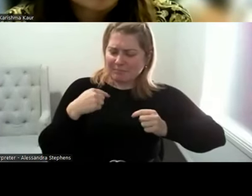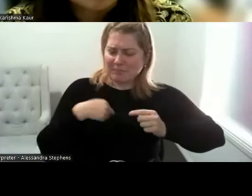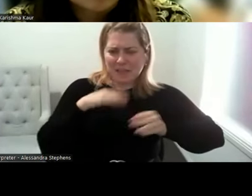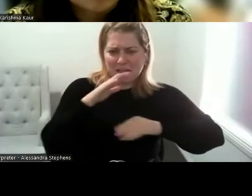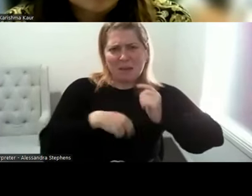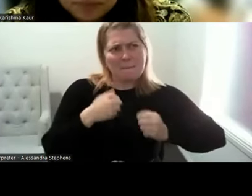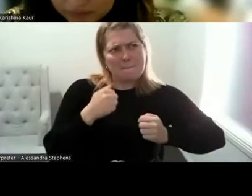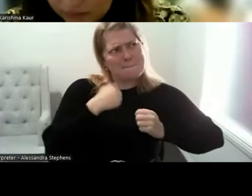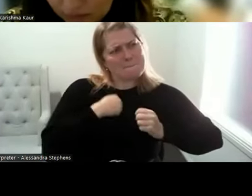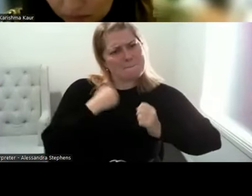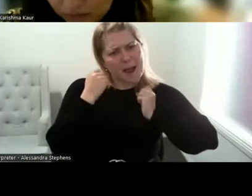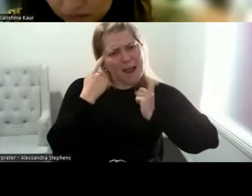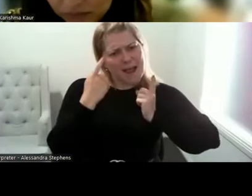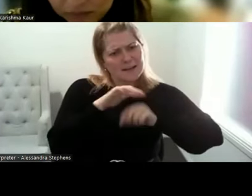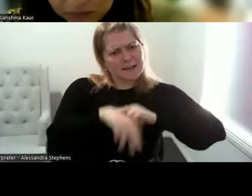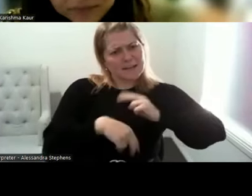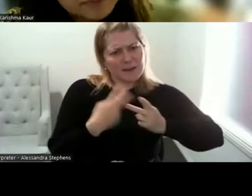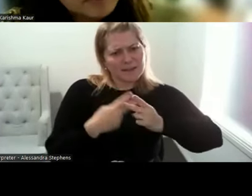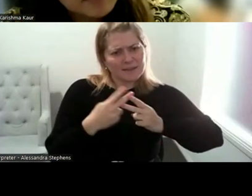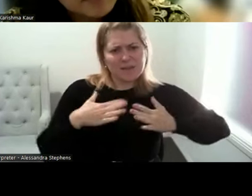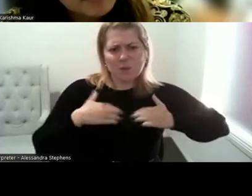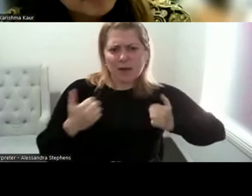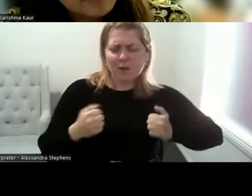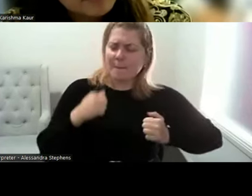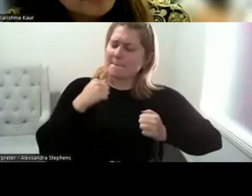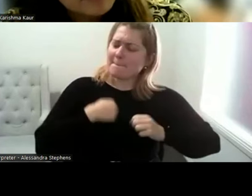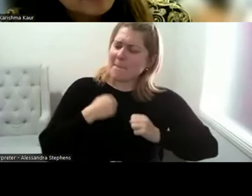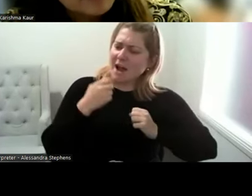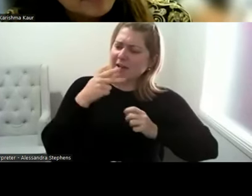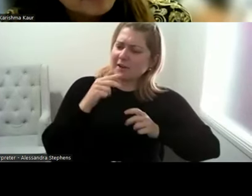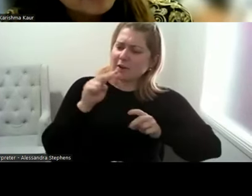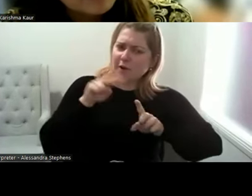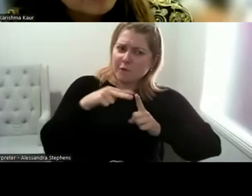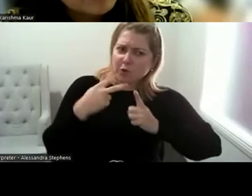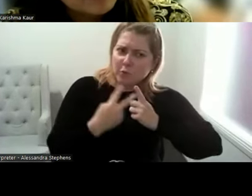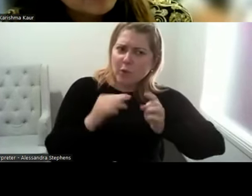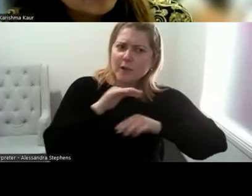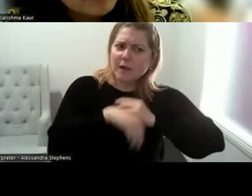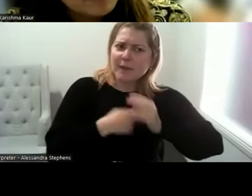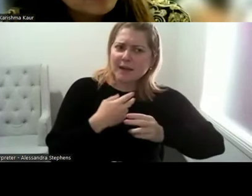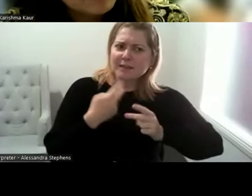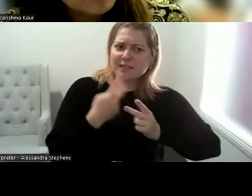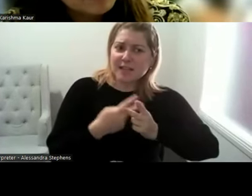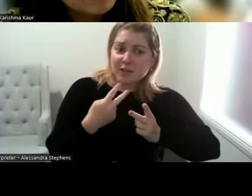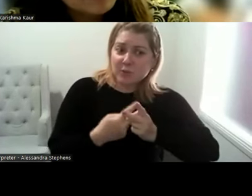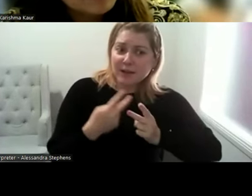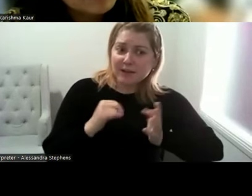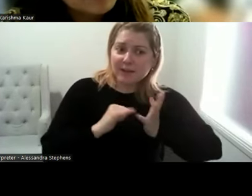ideas about sexual health and sexuality are. And how that's impacting the kind of questions